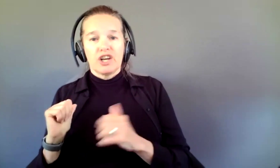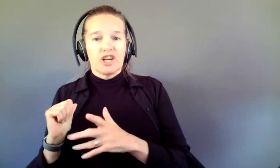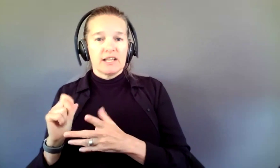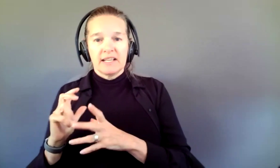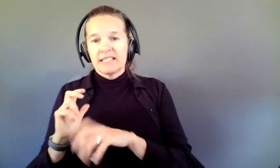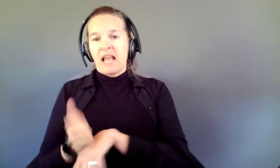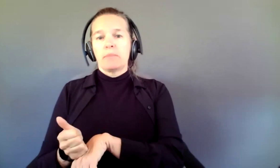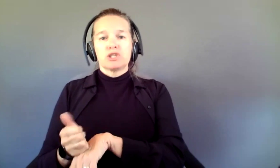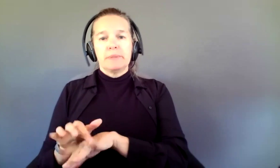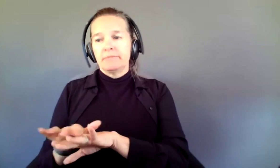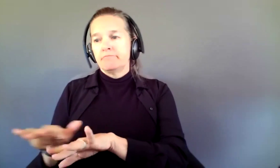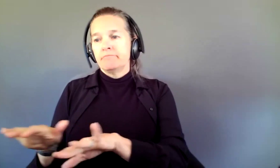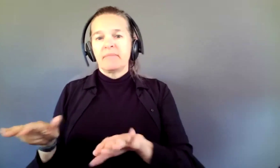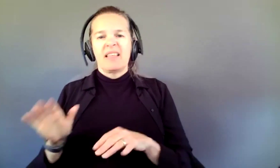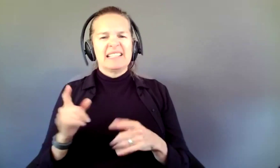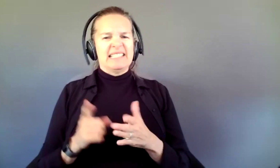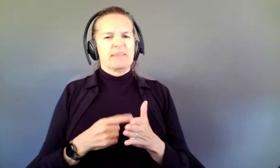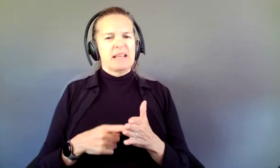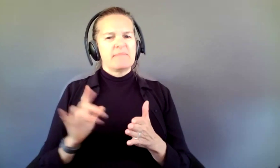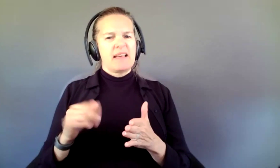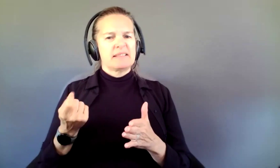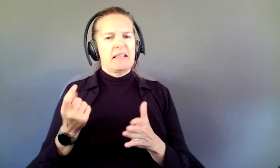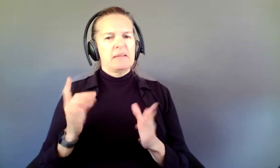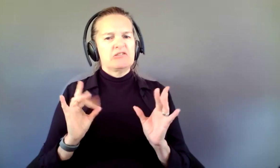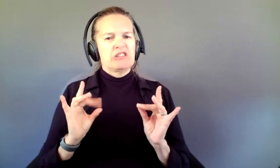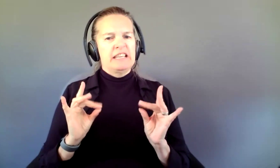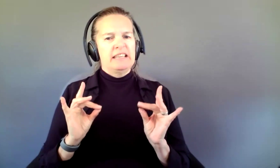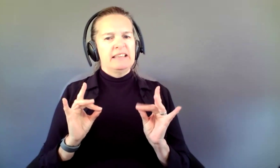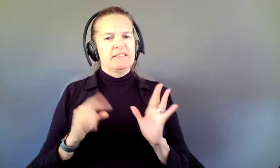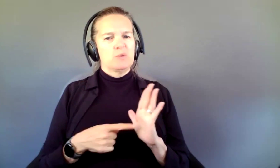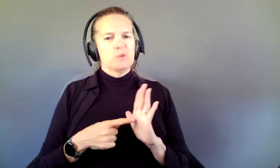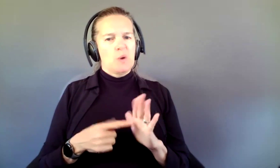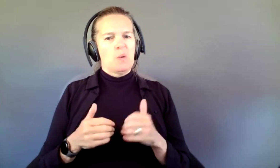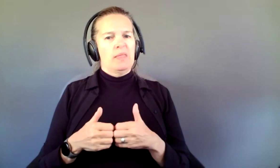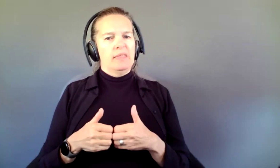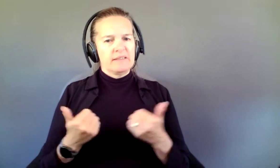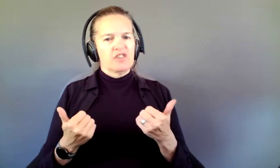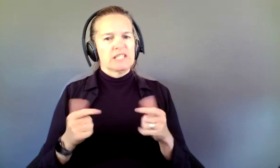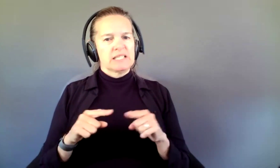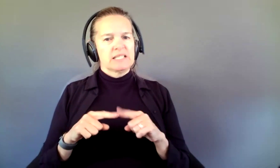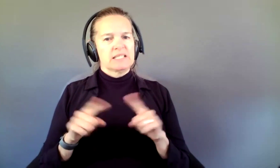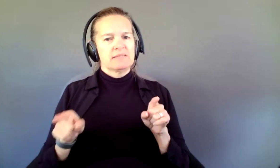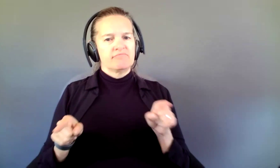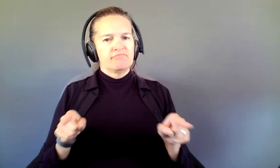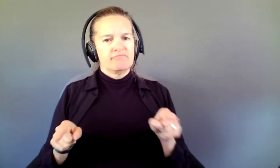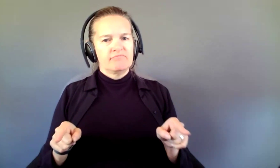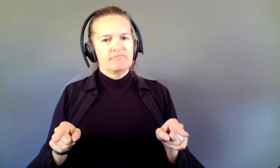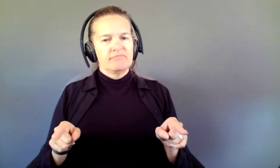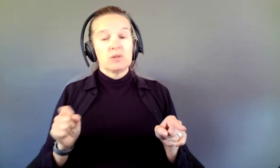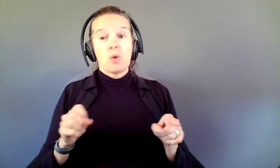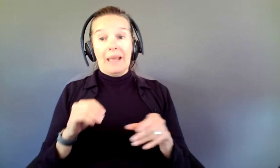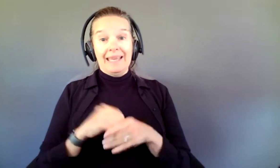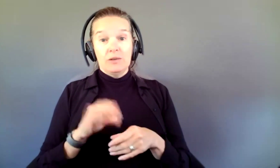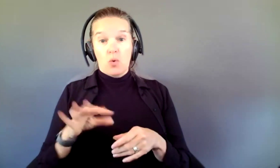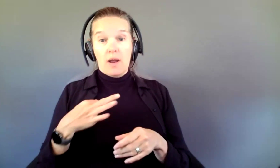really tricky sometimes to mark that difference. So, you need to, in your application, if someone